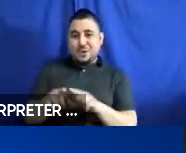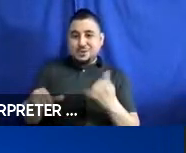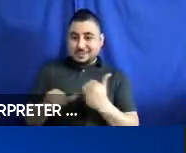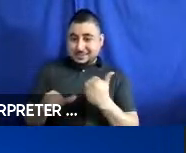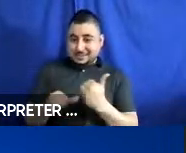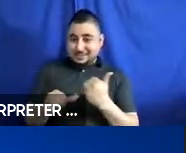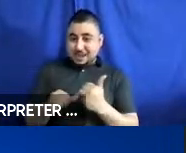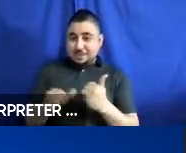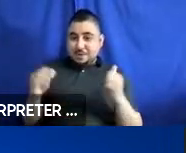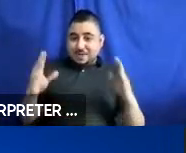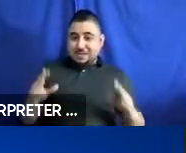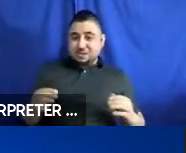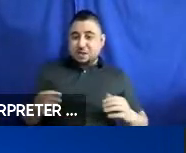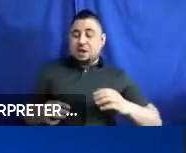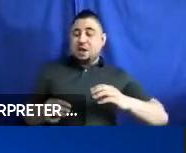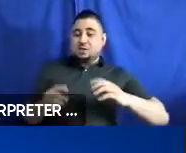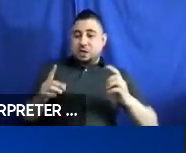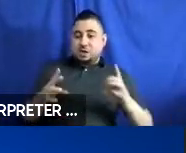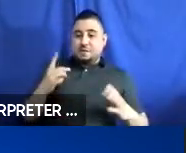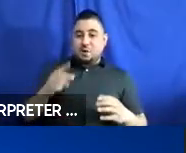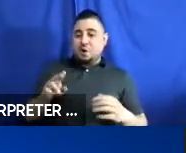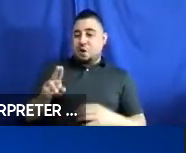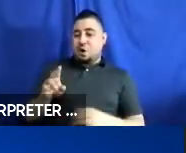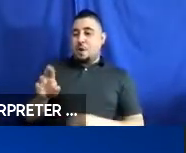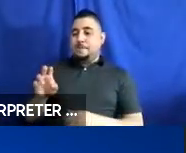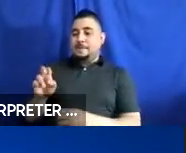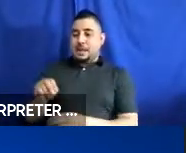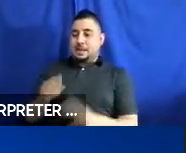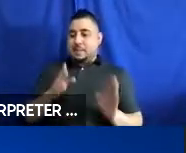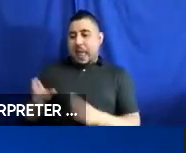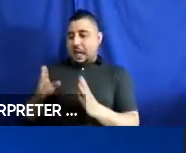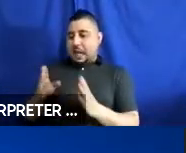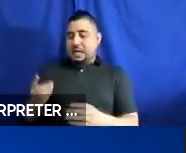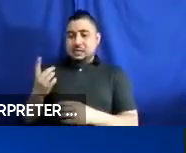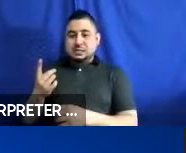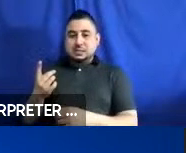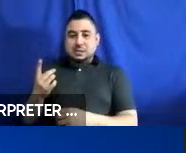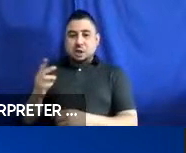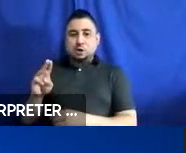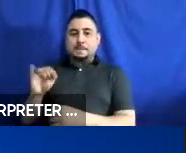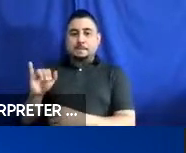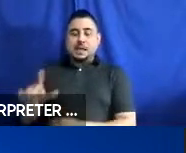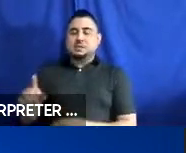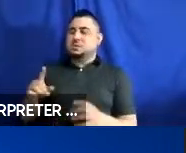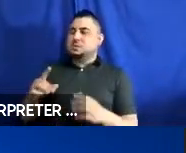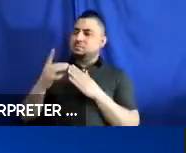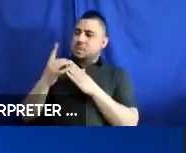in the Department of Urban and Regional Planning. Dr. Maisel has led research in areas of public